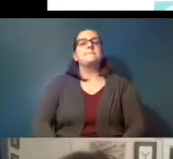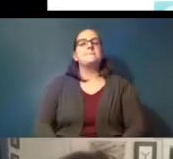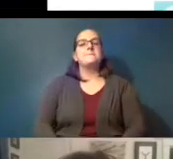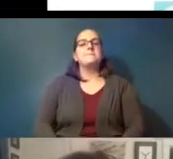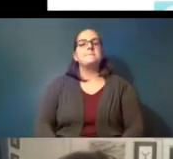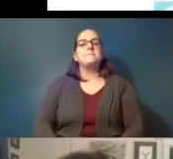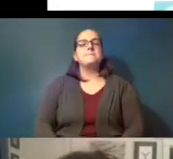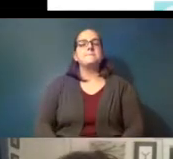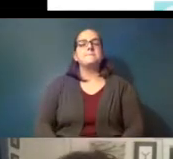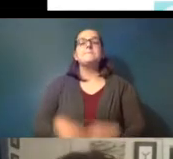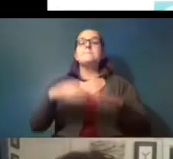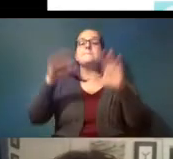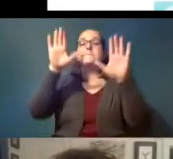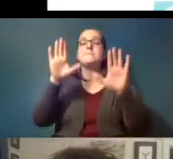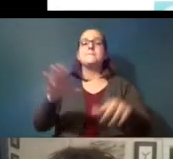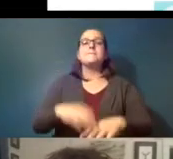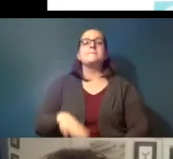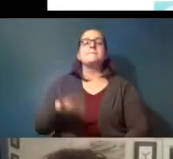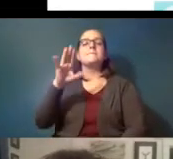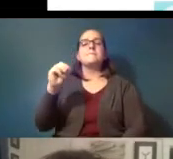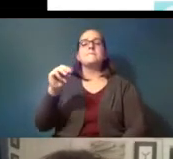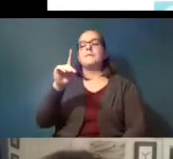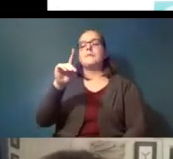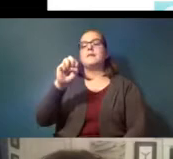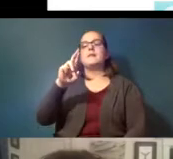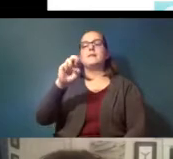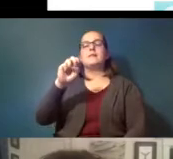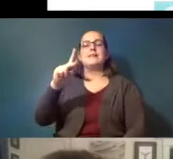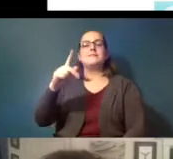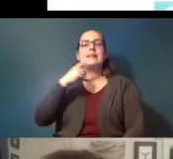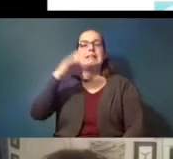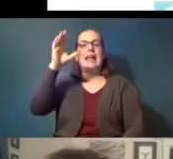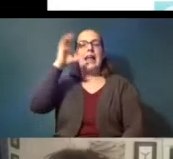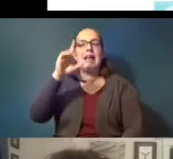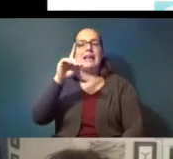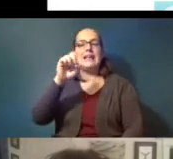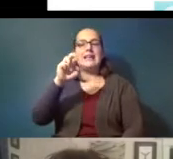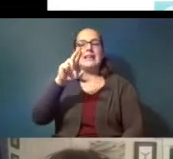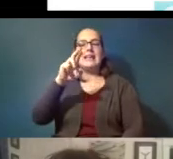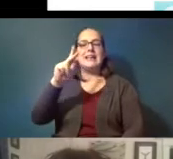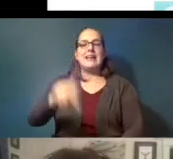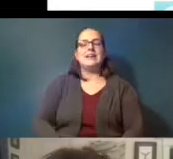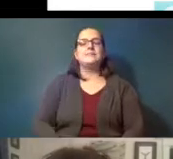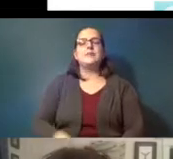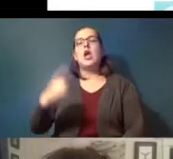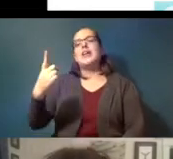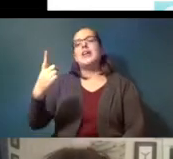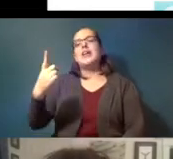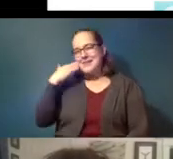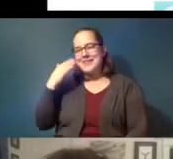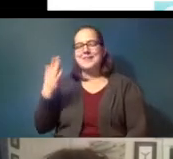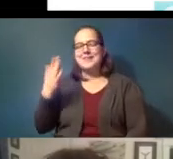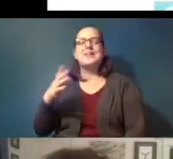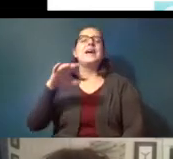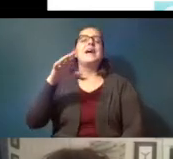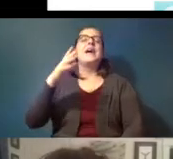excellent um derek first of all say hi derek um someone i know asks um i believe i heard